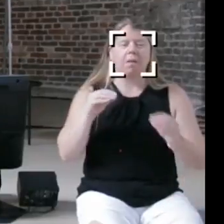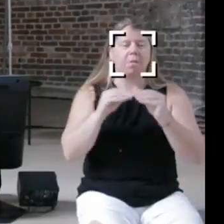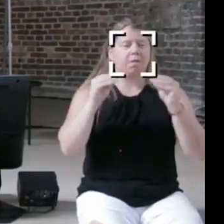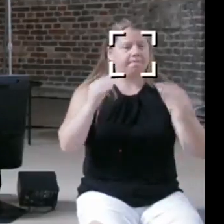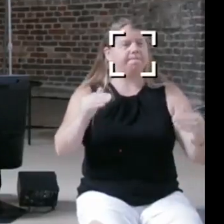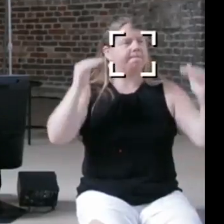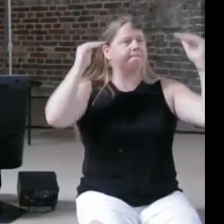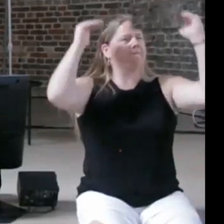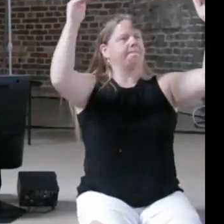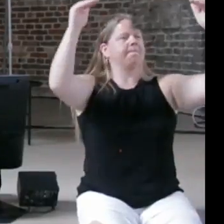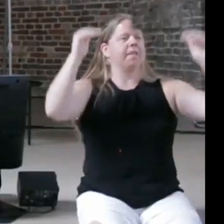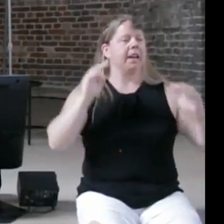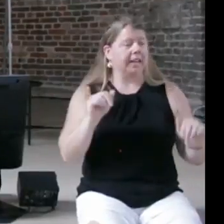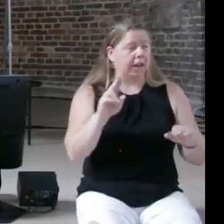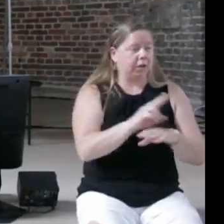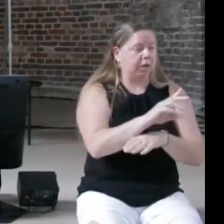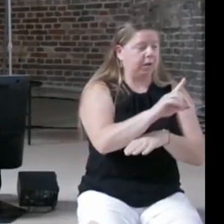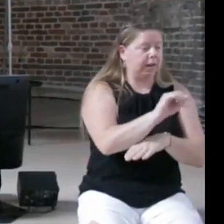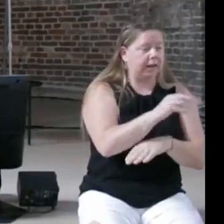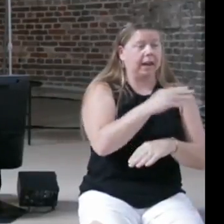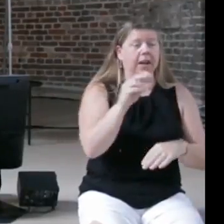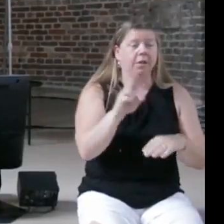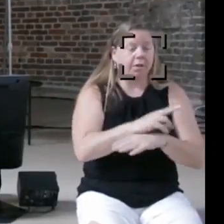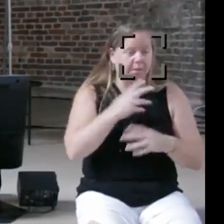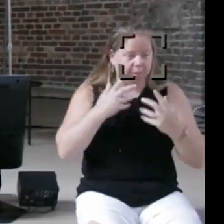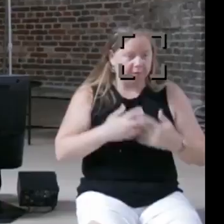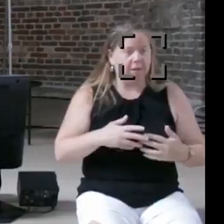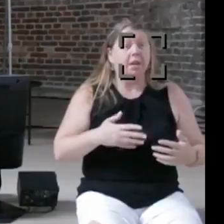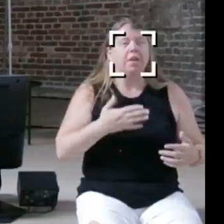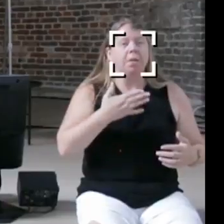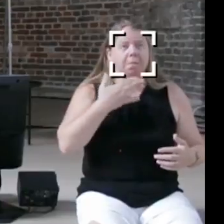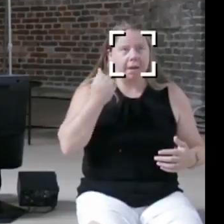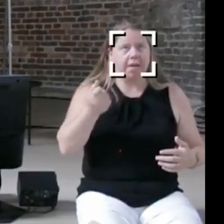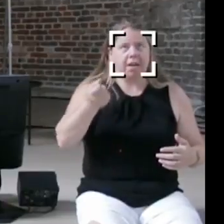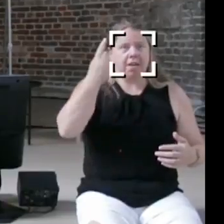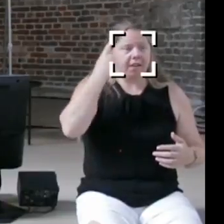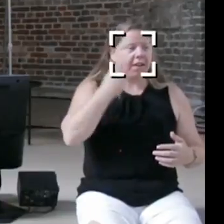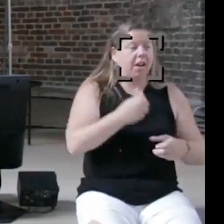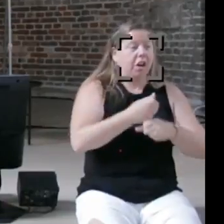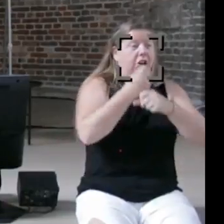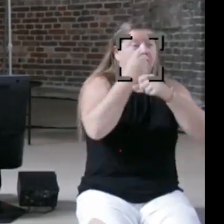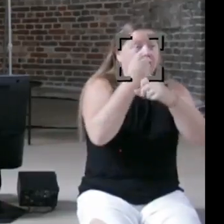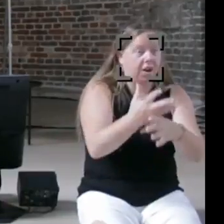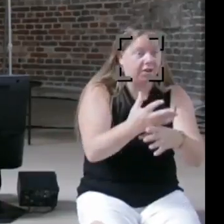data and machines to understand the causal system and the theory of change of society,